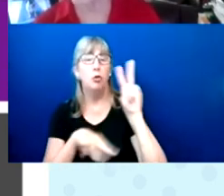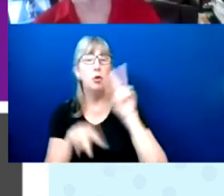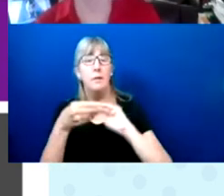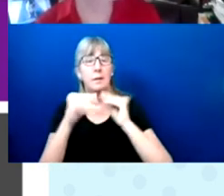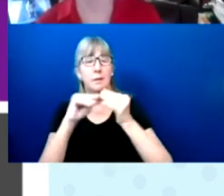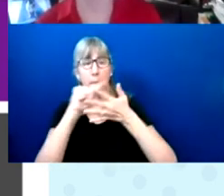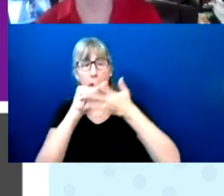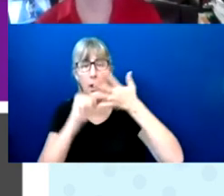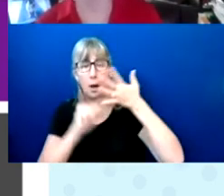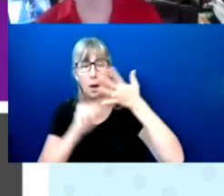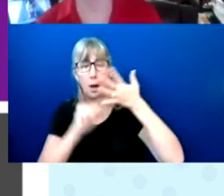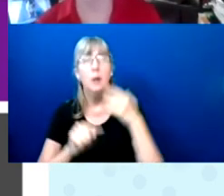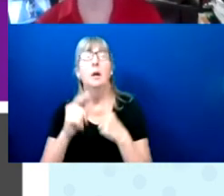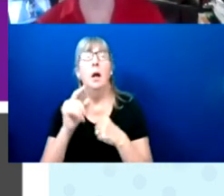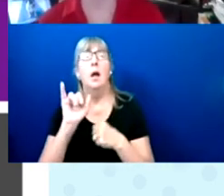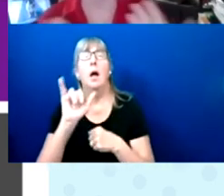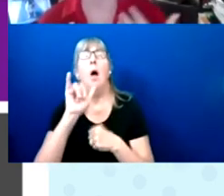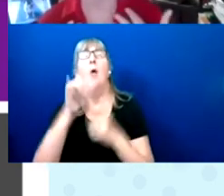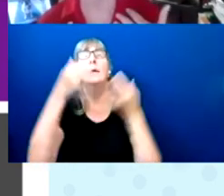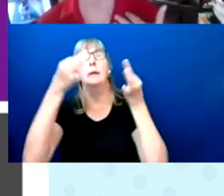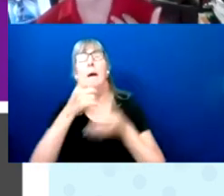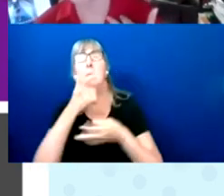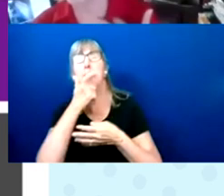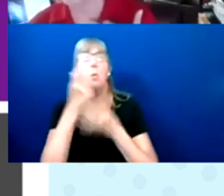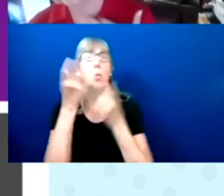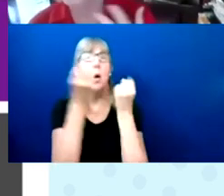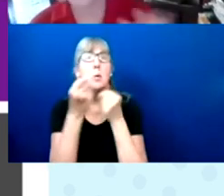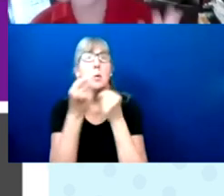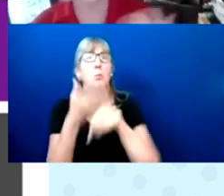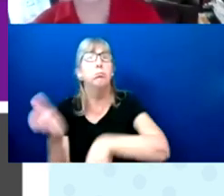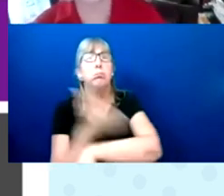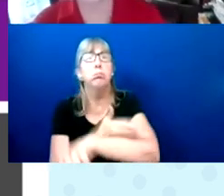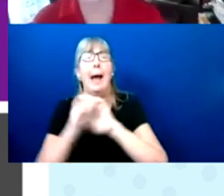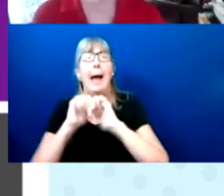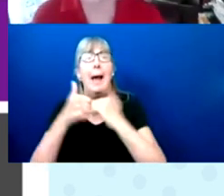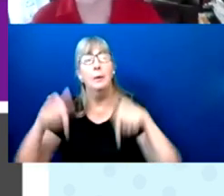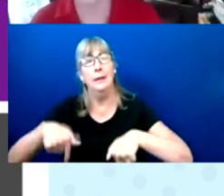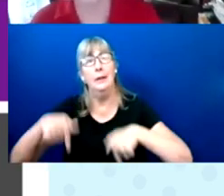are we going to do about it in the state of Ohio? Because I'll just pick us because we're here.